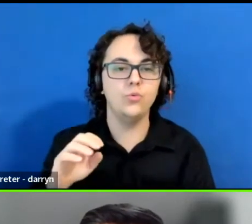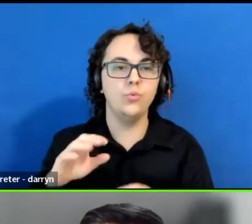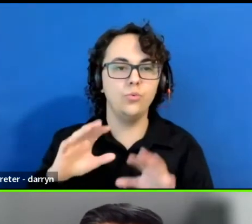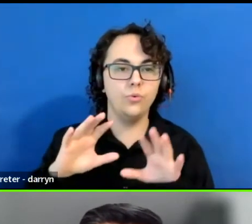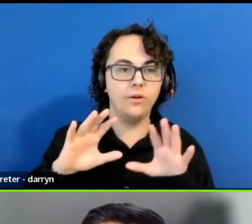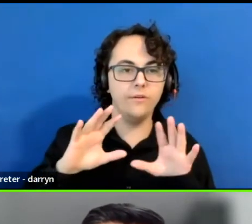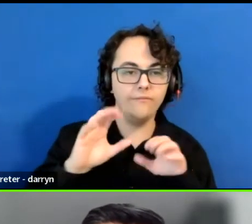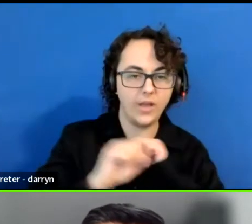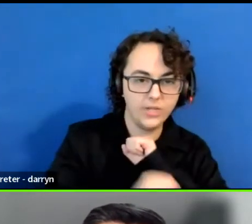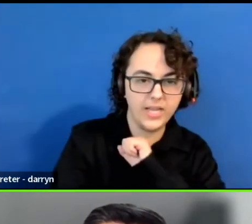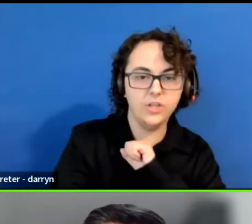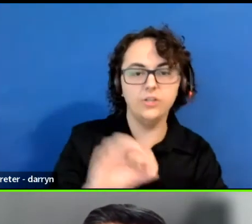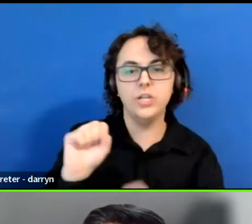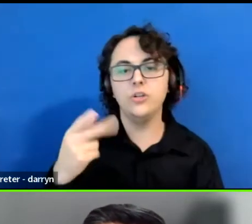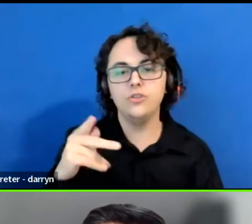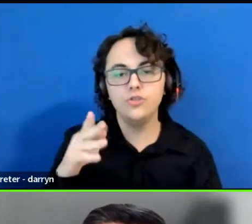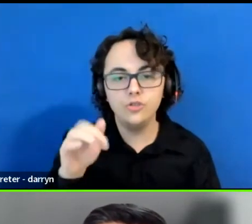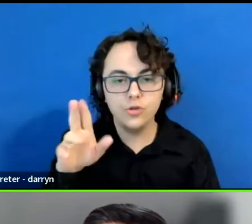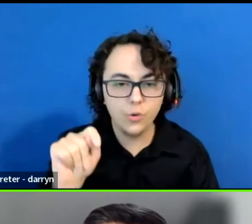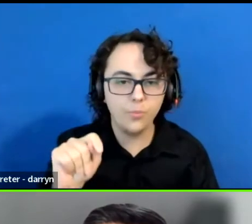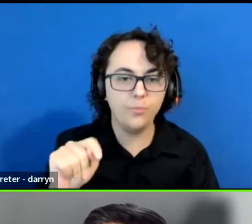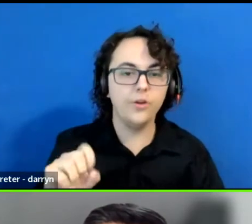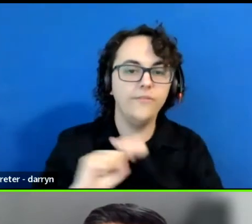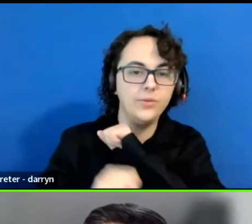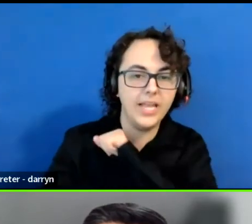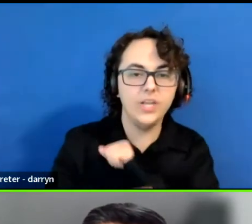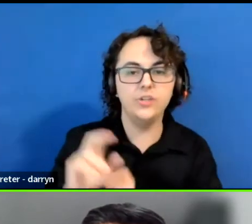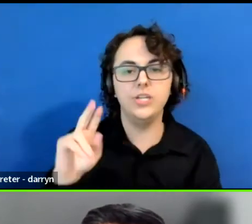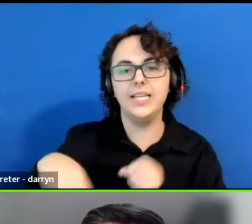the Schubert Foundation, National Endowment for the Arts,